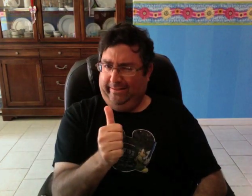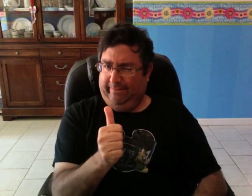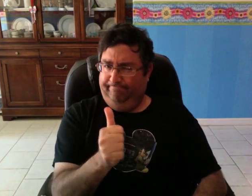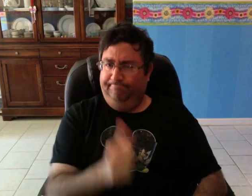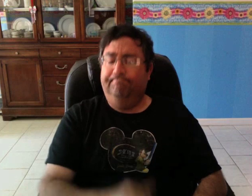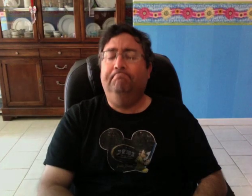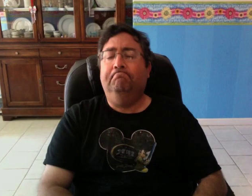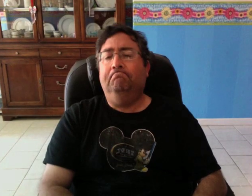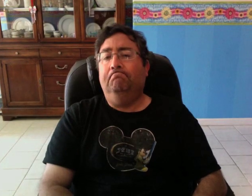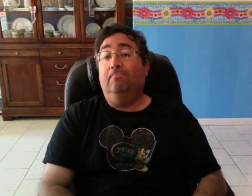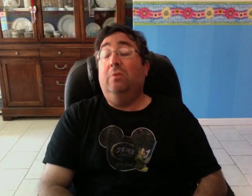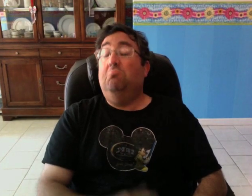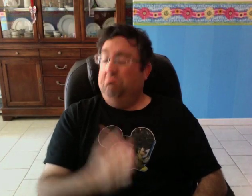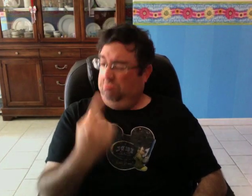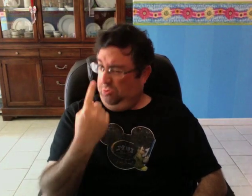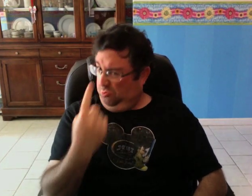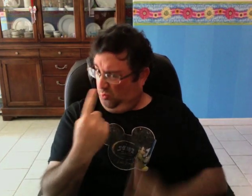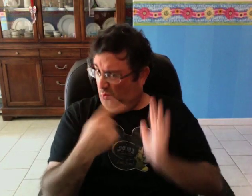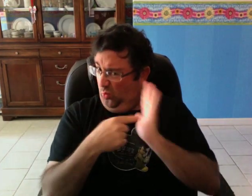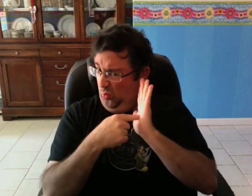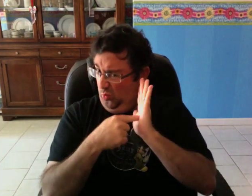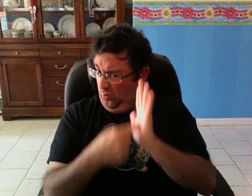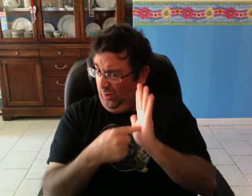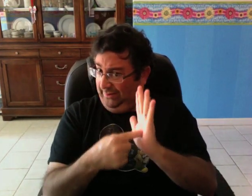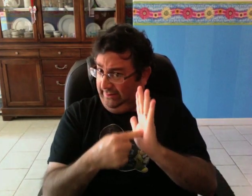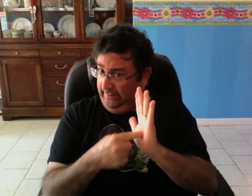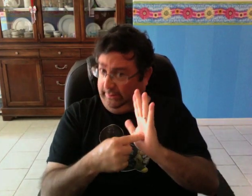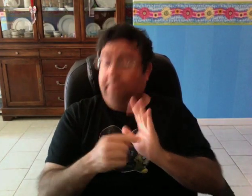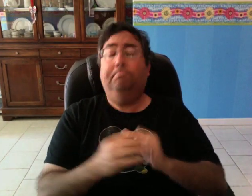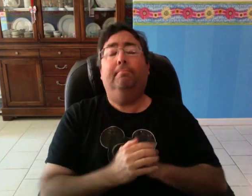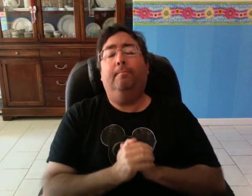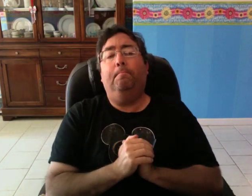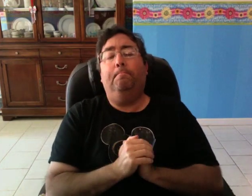Here's one example.